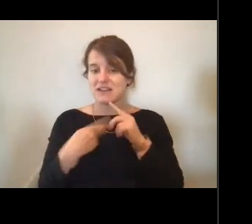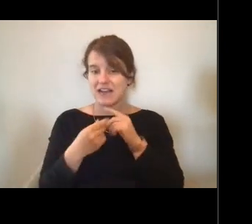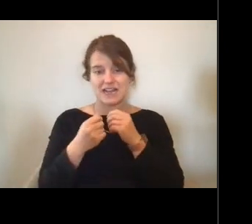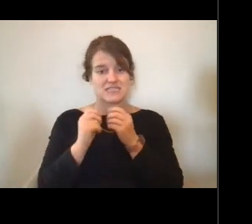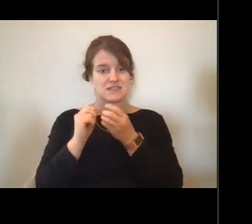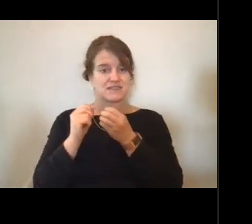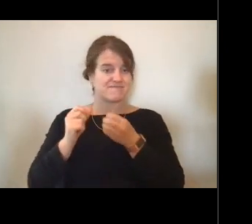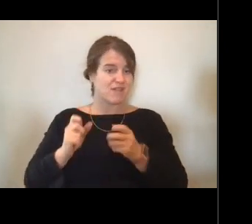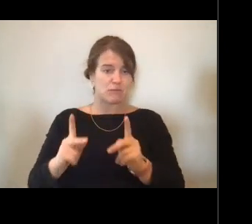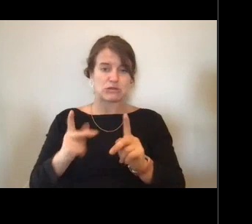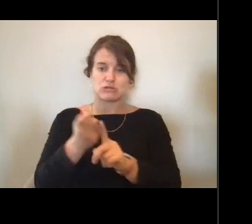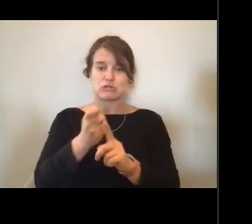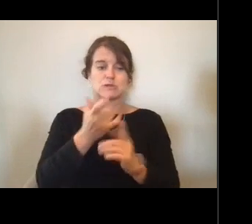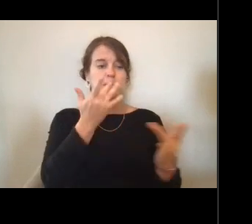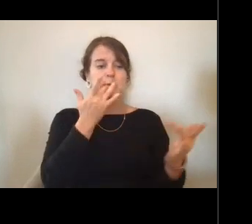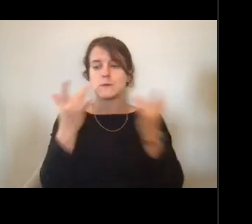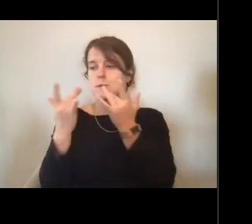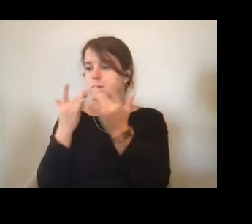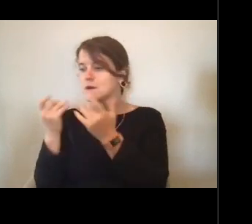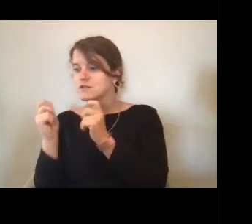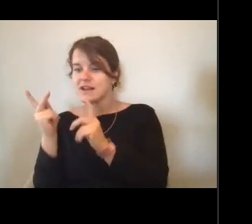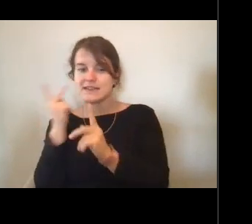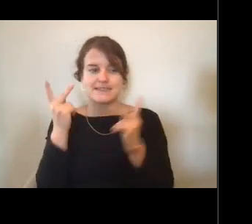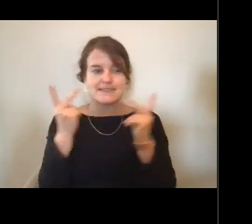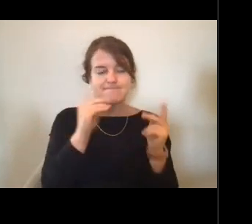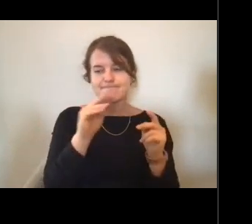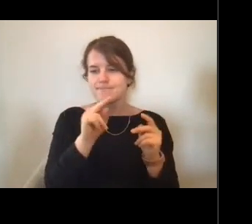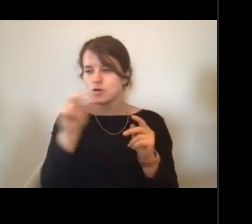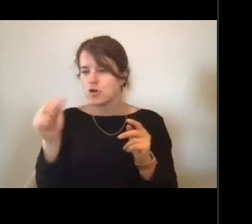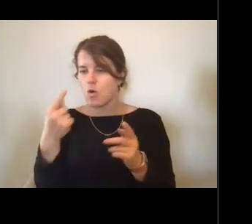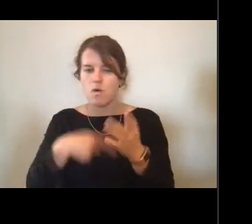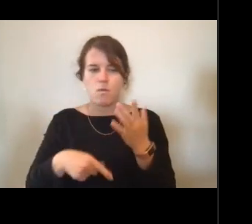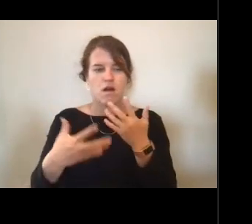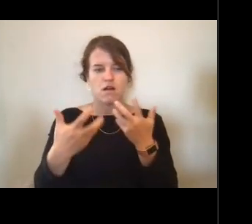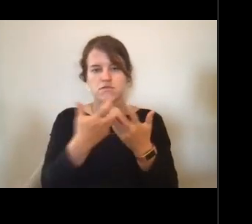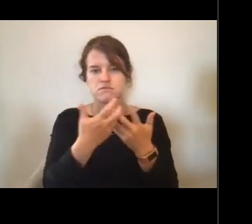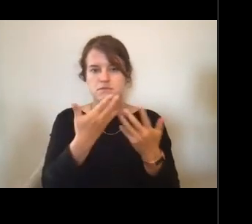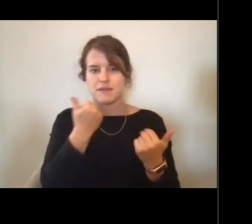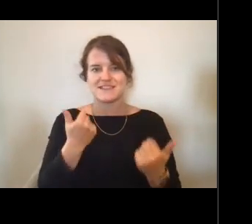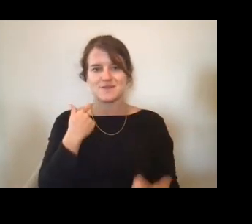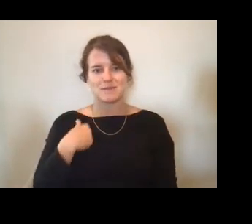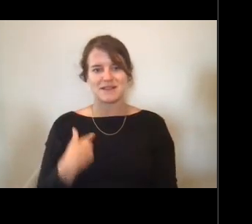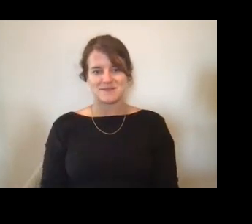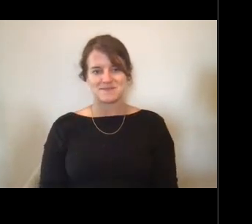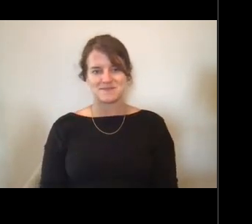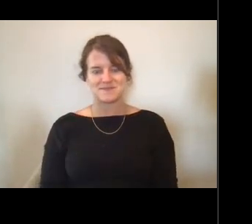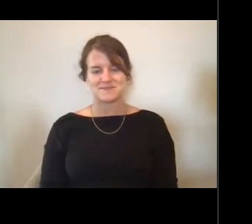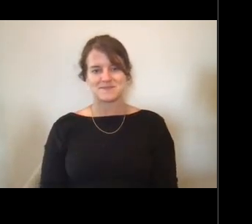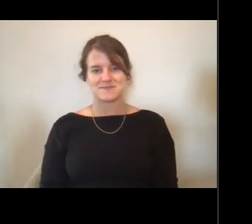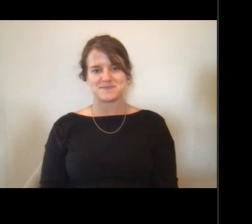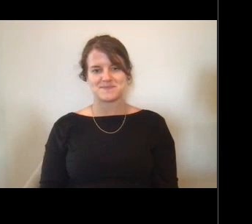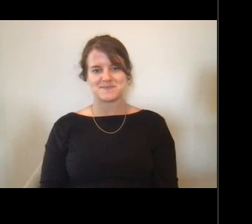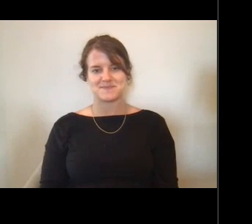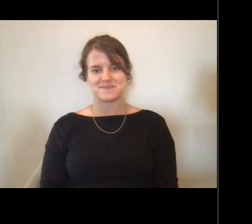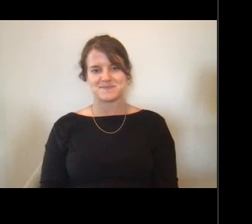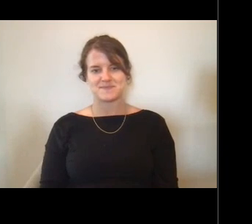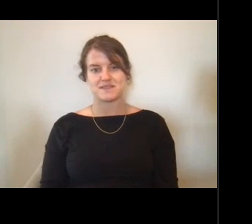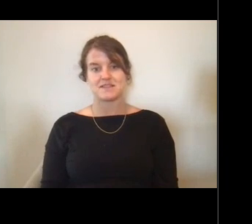in different parts of the organization. And here's just a quick glimpse at my career path.